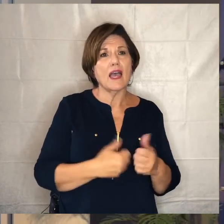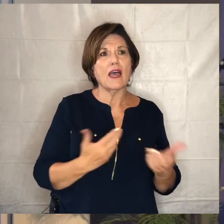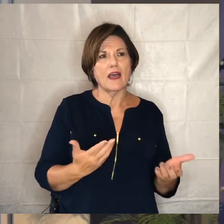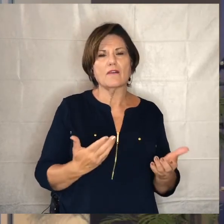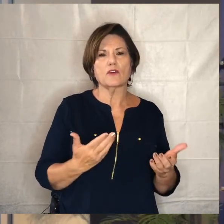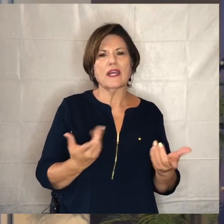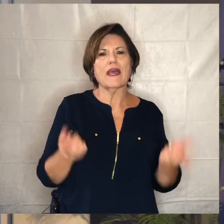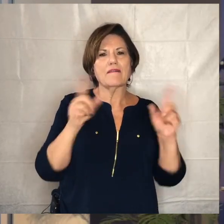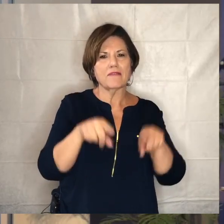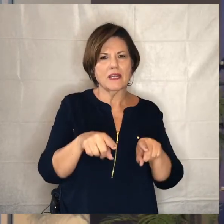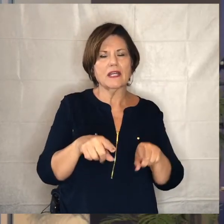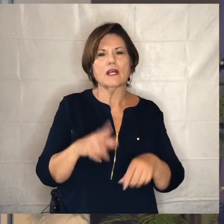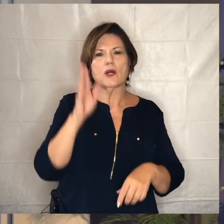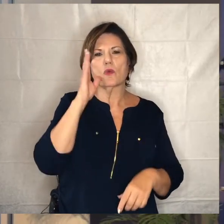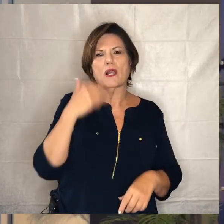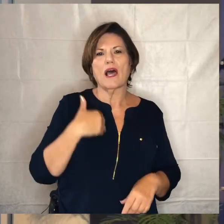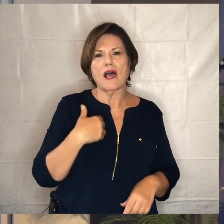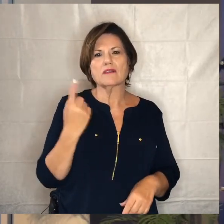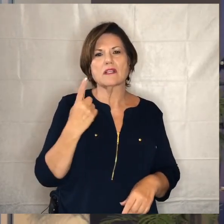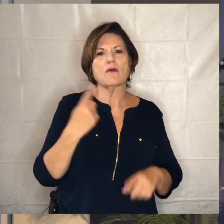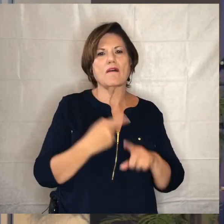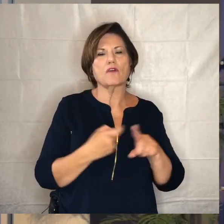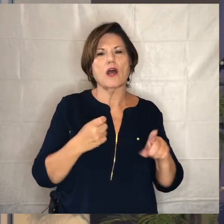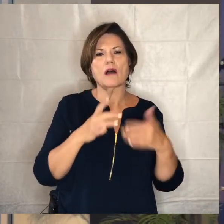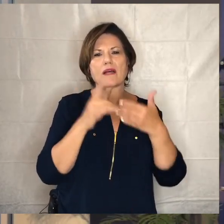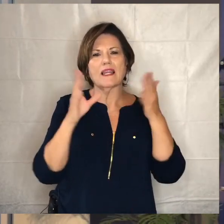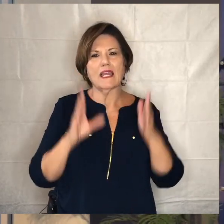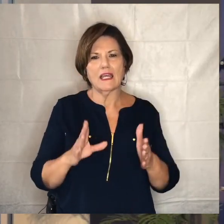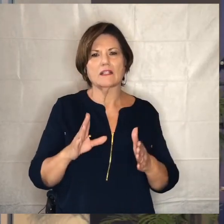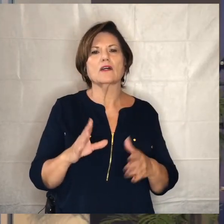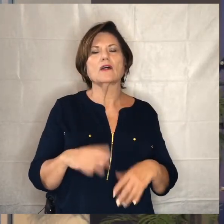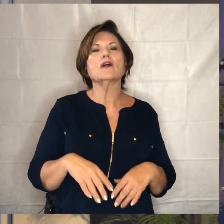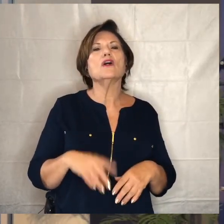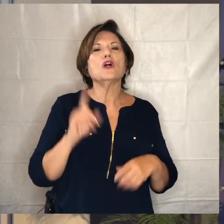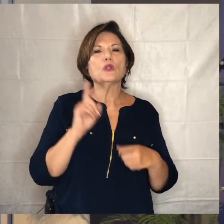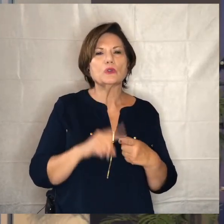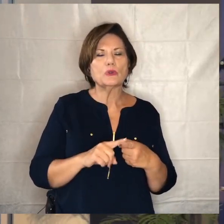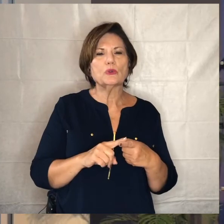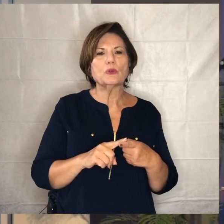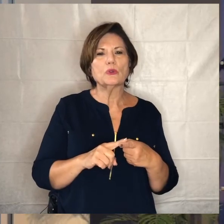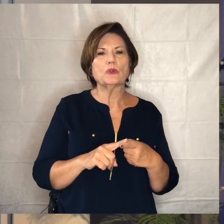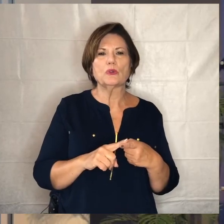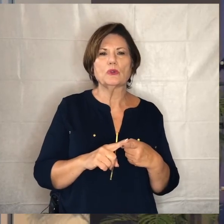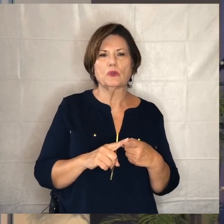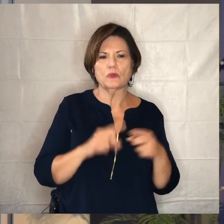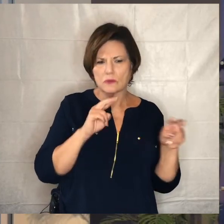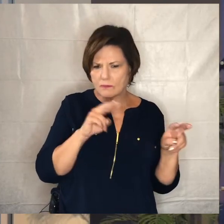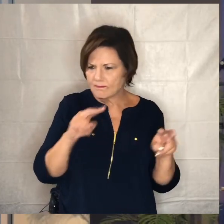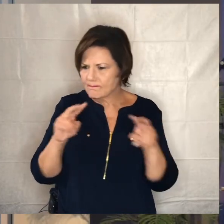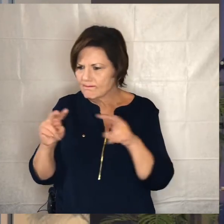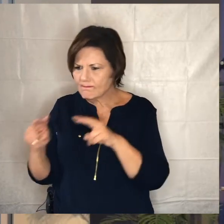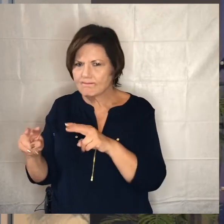would have actually someone from our leadership who would be present to be able to sort of monitor to make sure that people